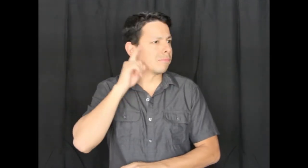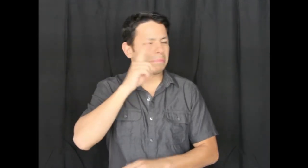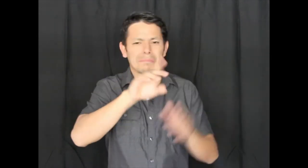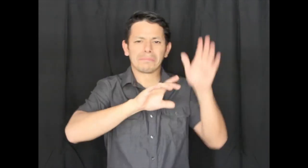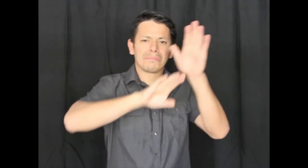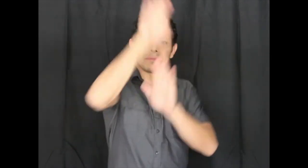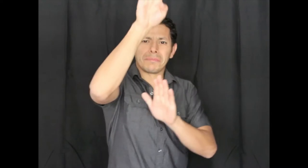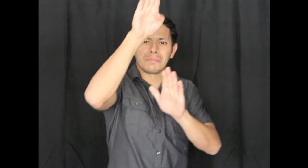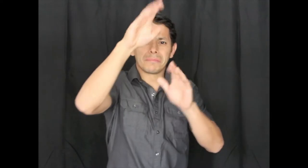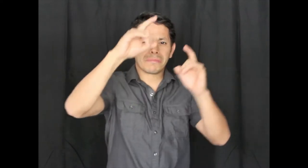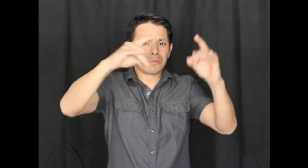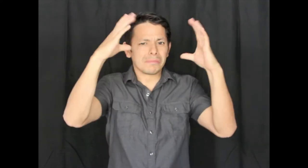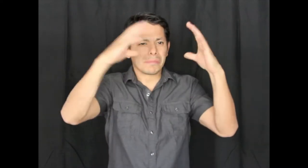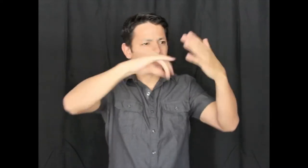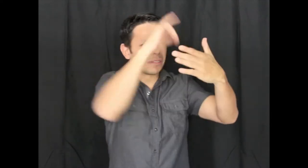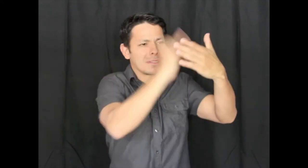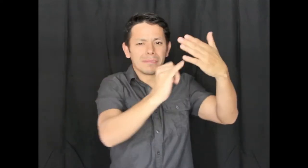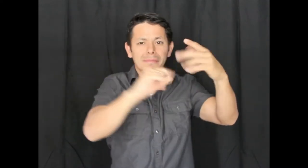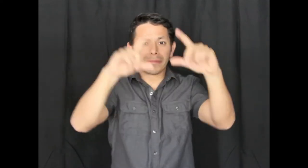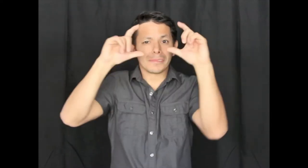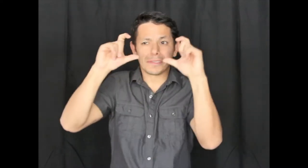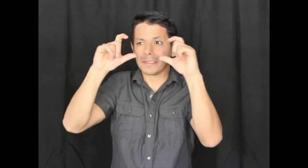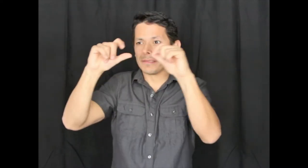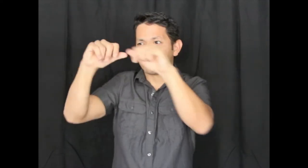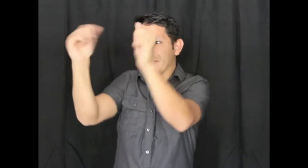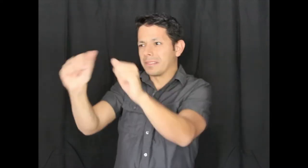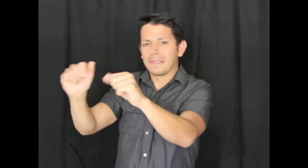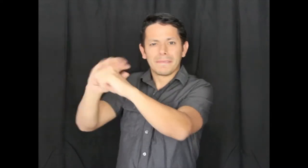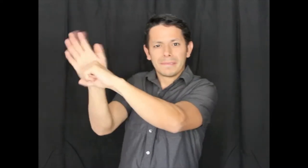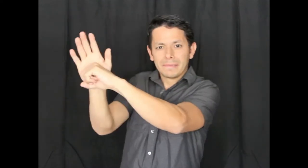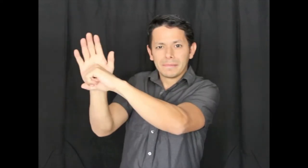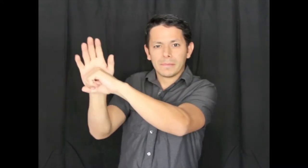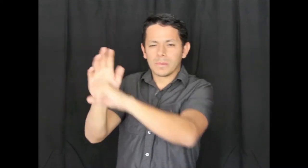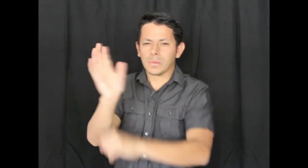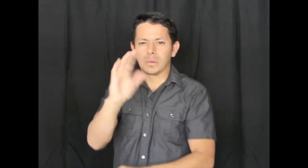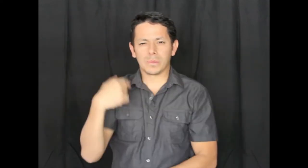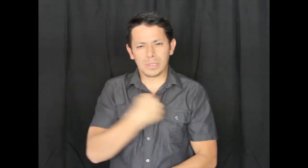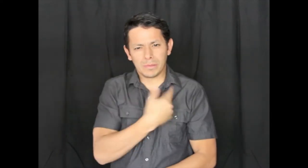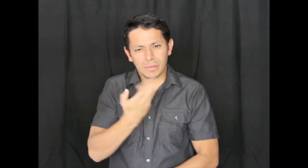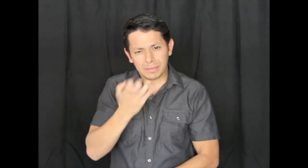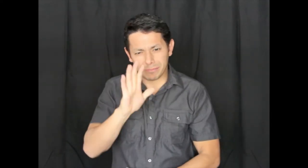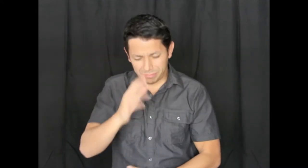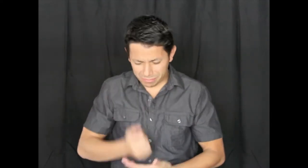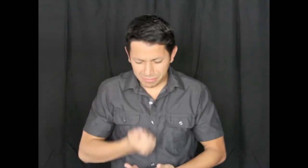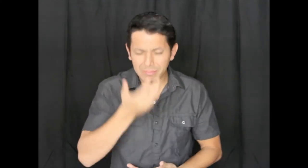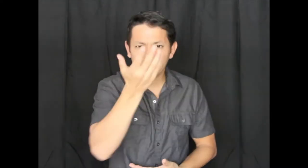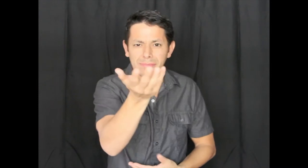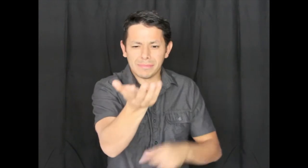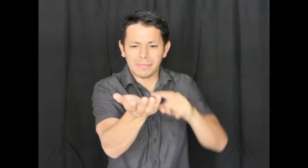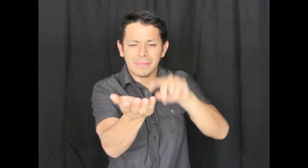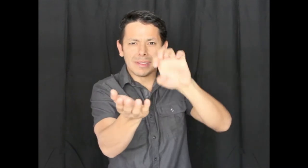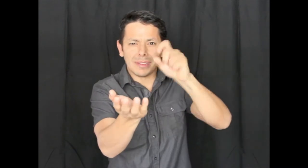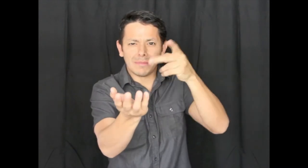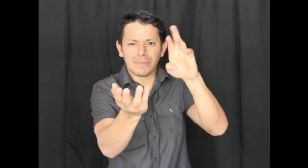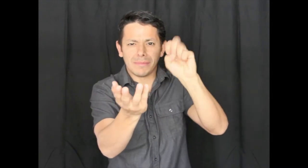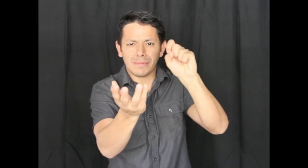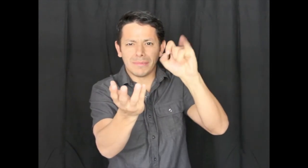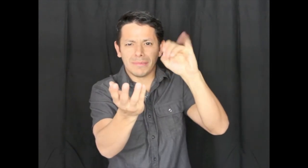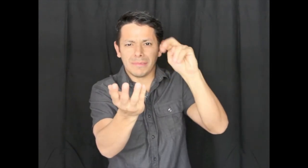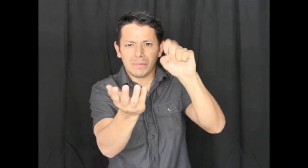Hearing people succeed faster are more experts in art, photography, sculpture, and film No, we want your expressions.